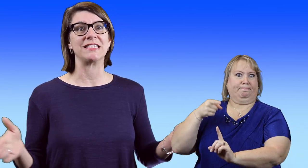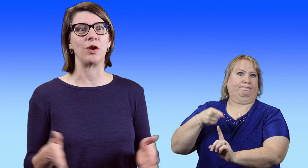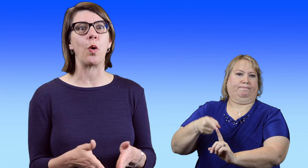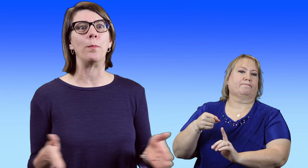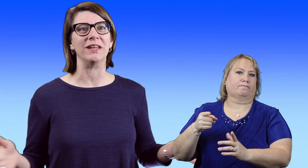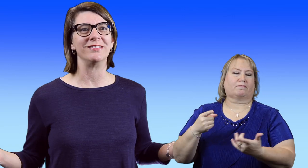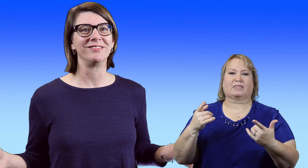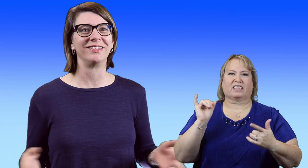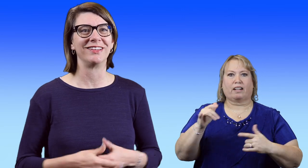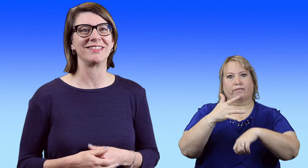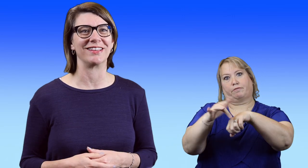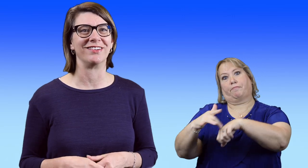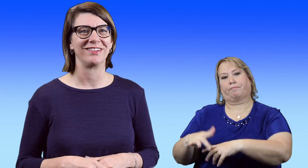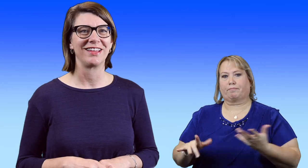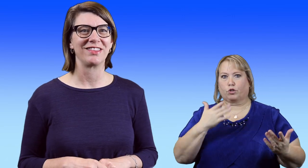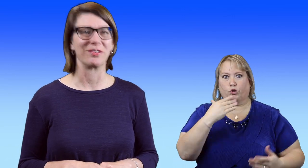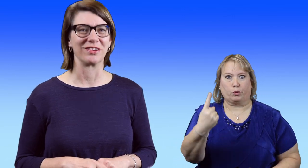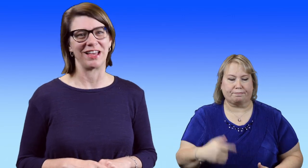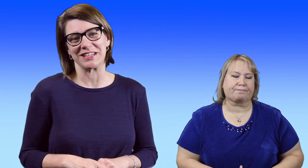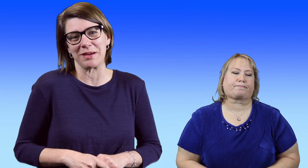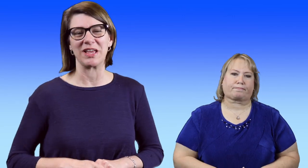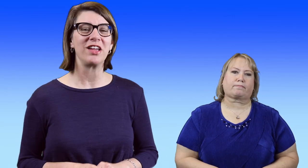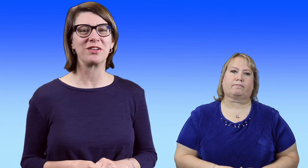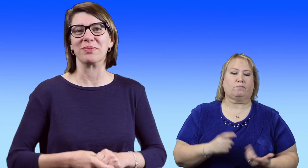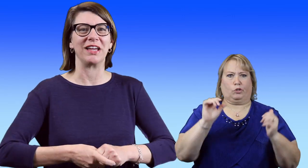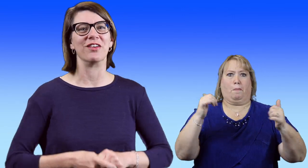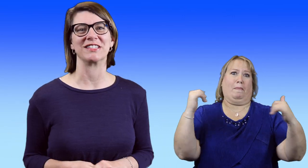So there were a lot of times -- you can play all the time.